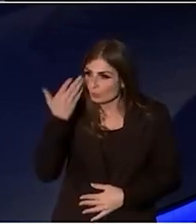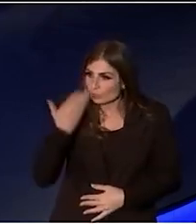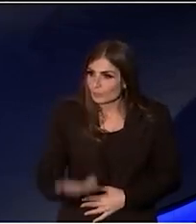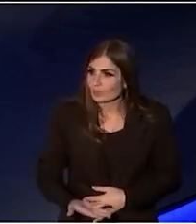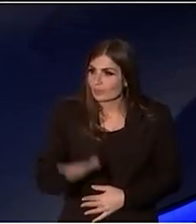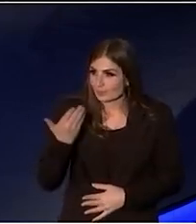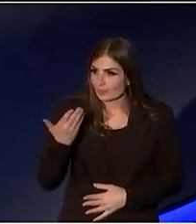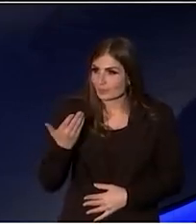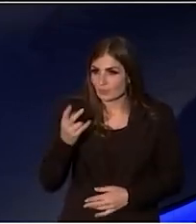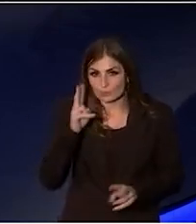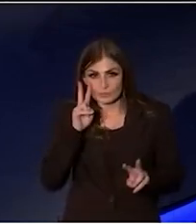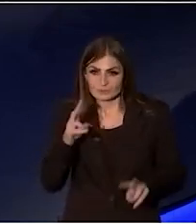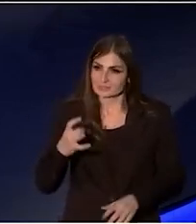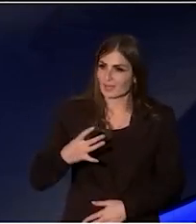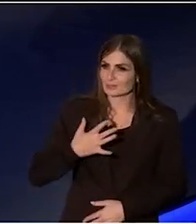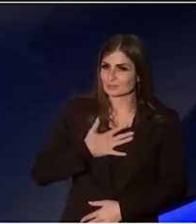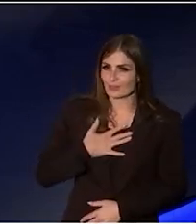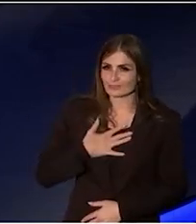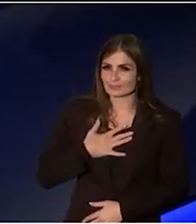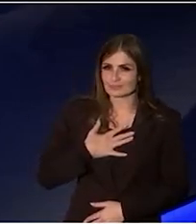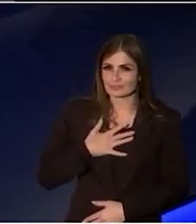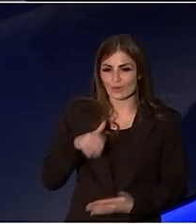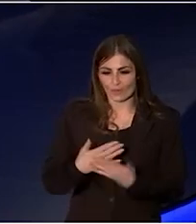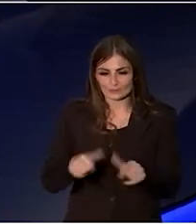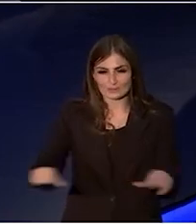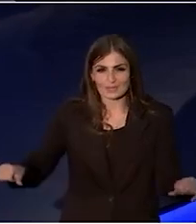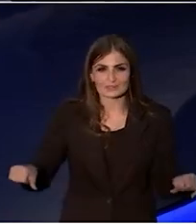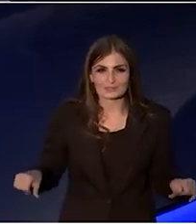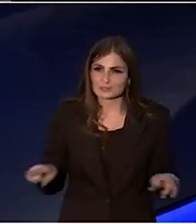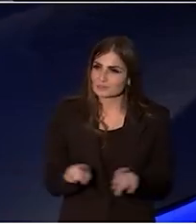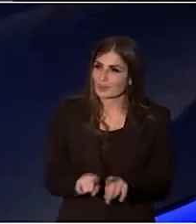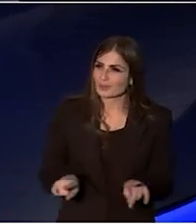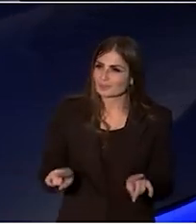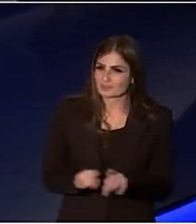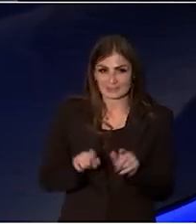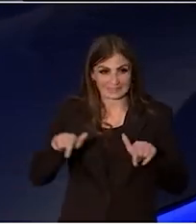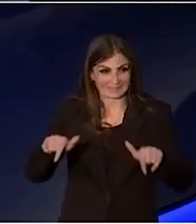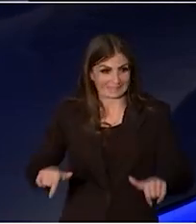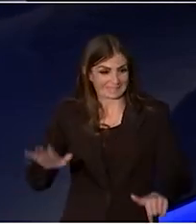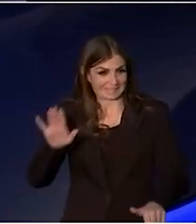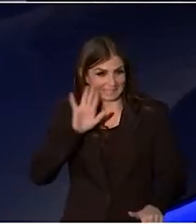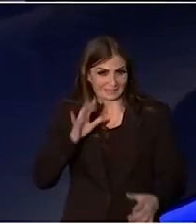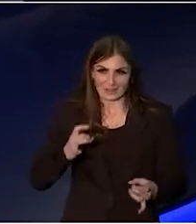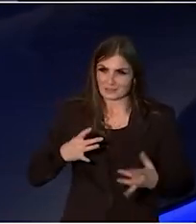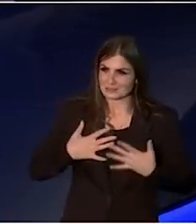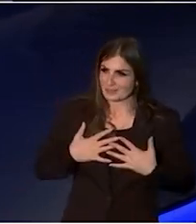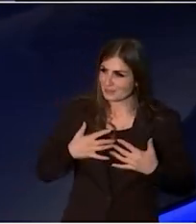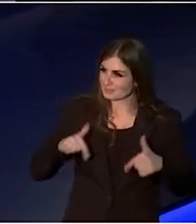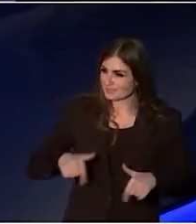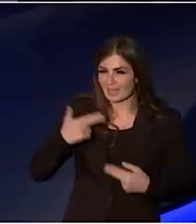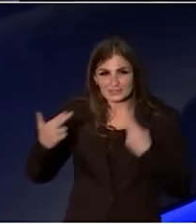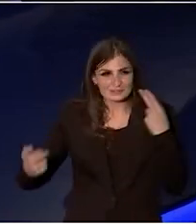We will get to see ourselves on stage, hear ourselves in song,